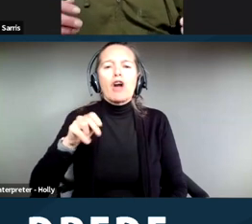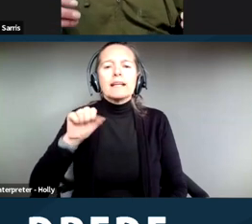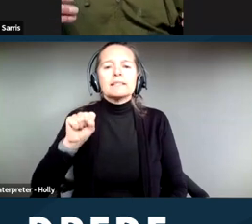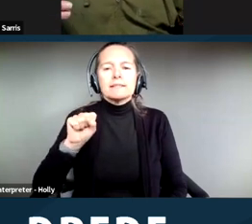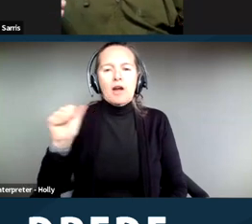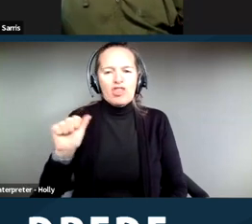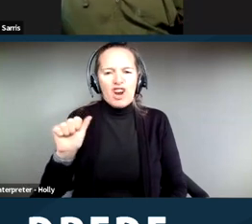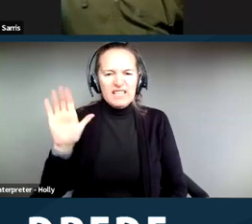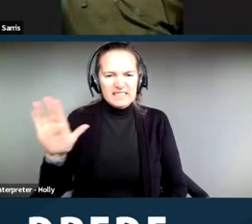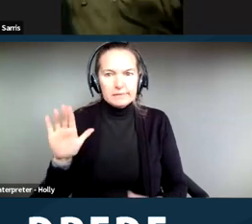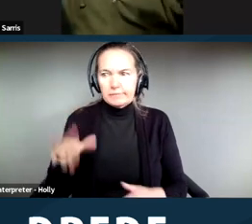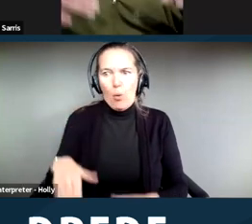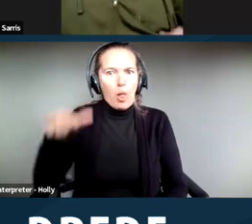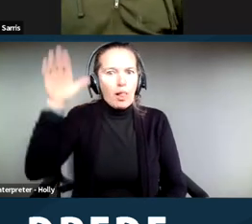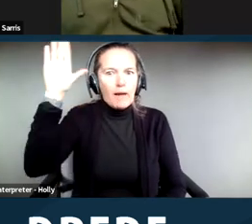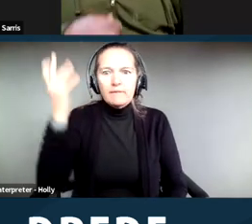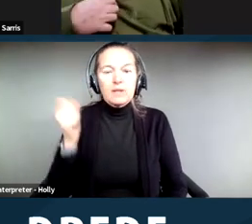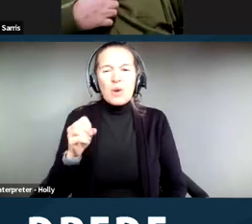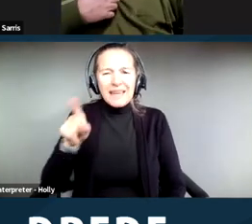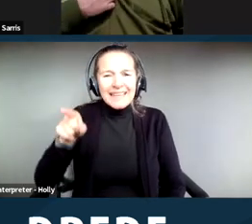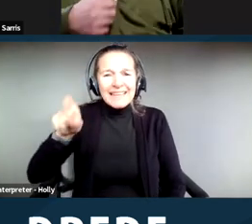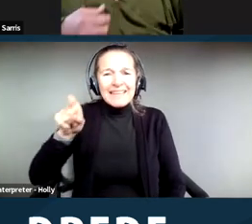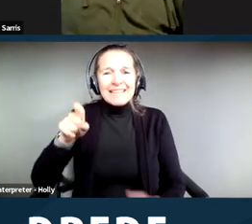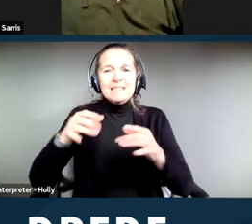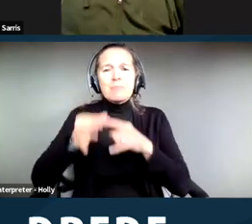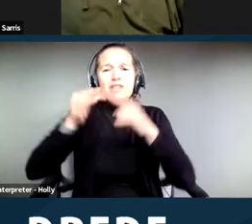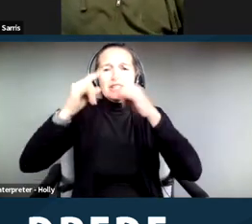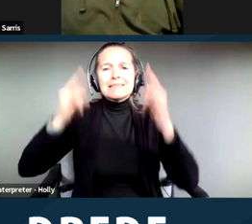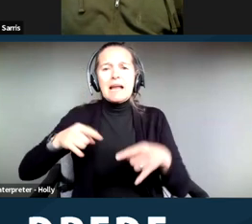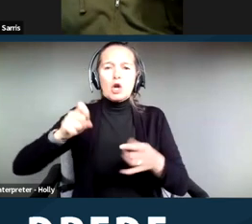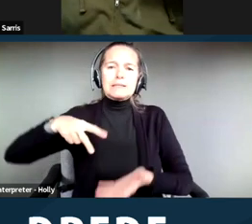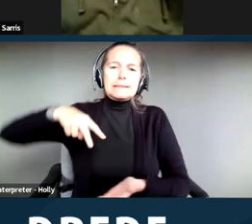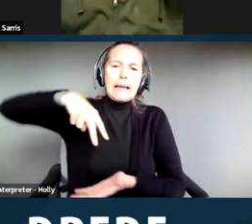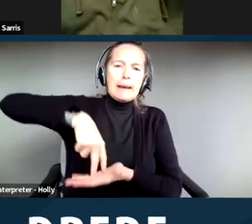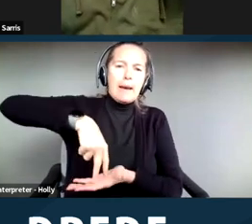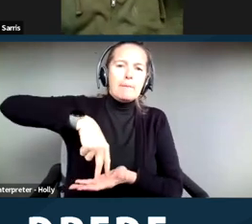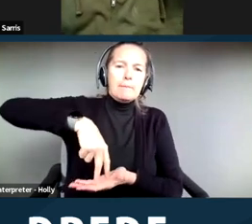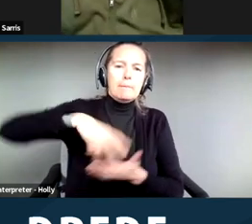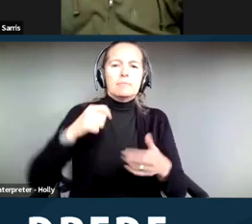tent where he could stand up in to change his clothes and get dressed. And they originally